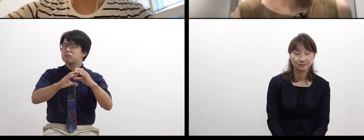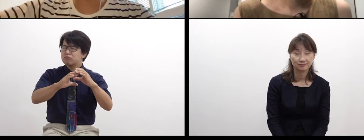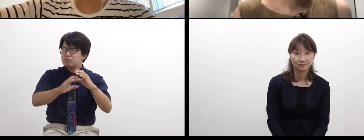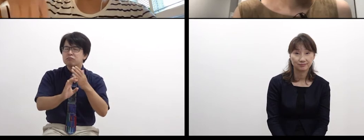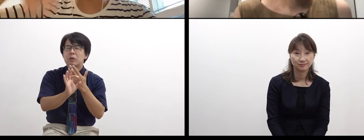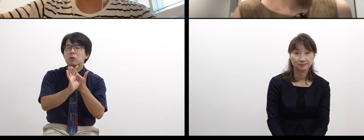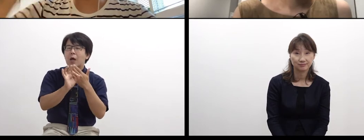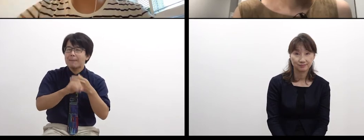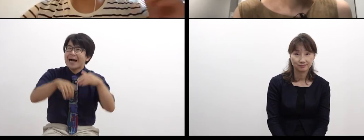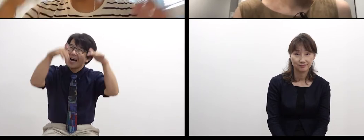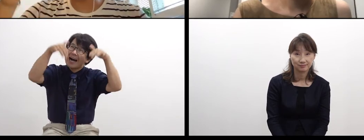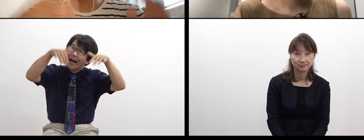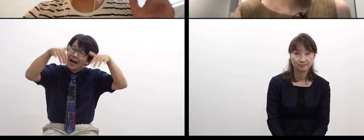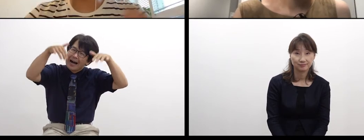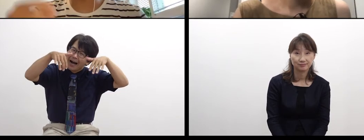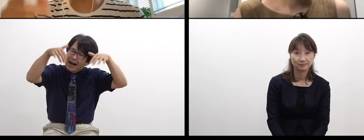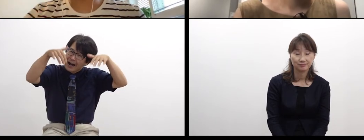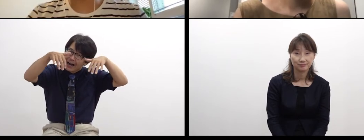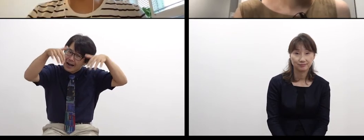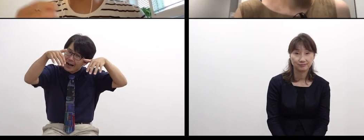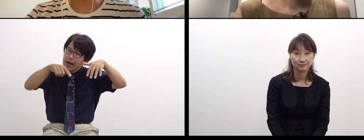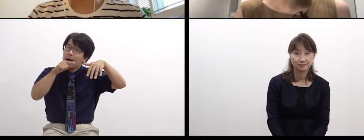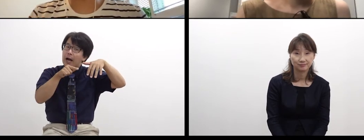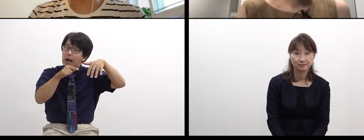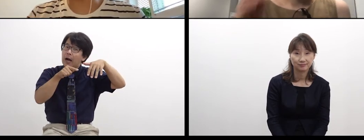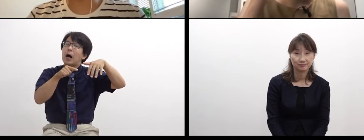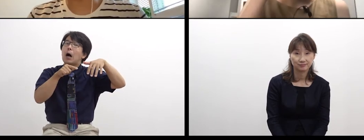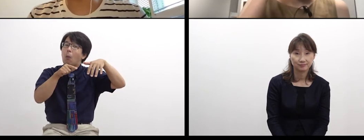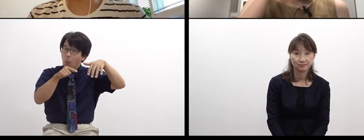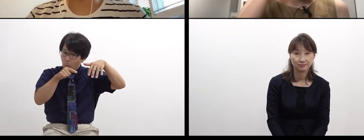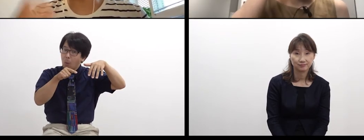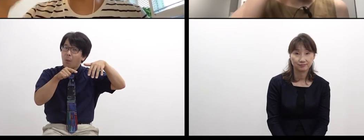that “it’s raining heavily”,